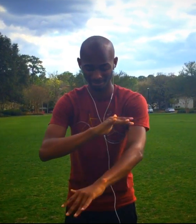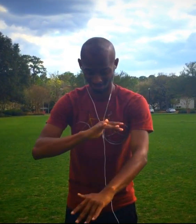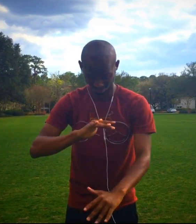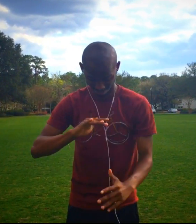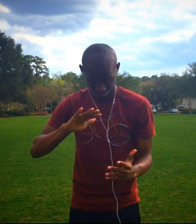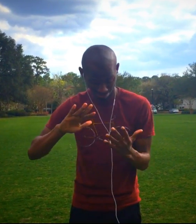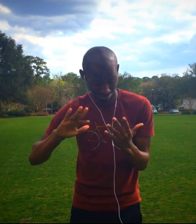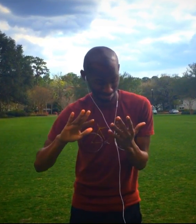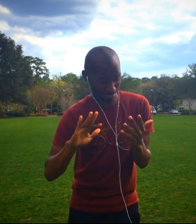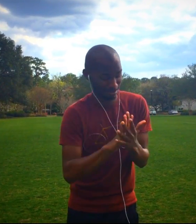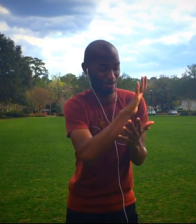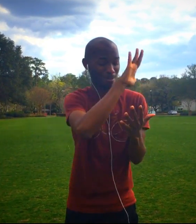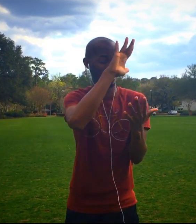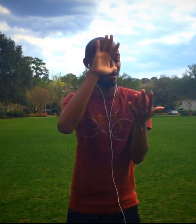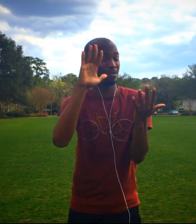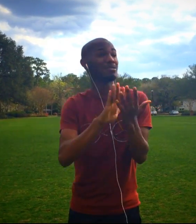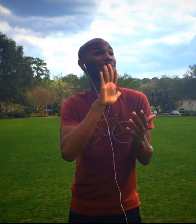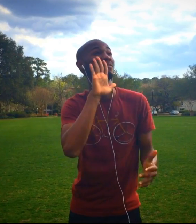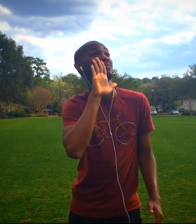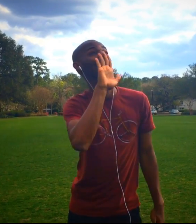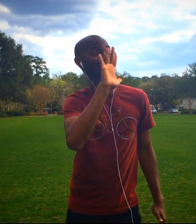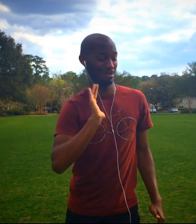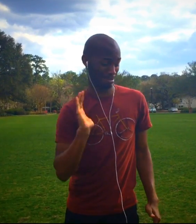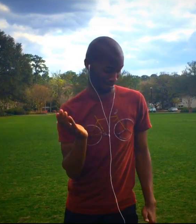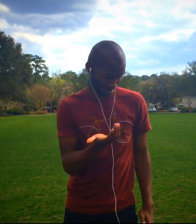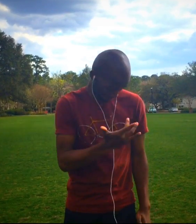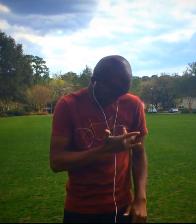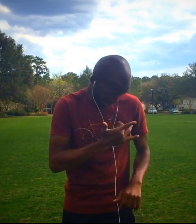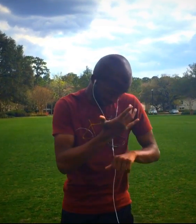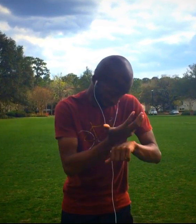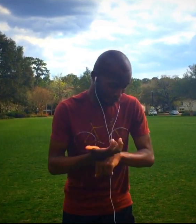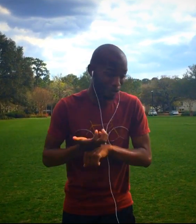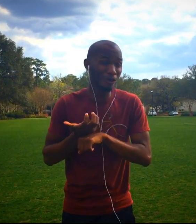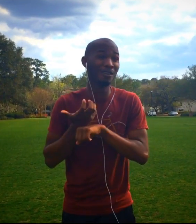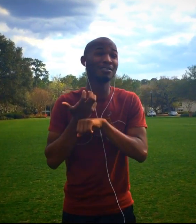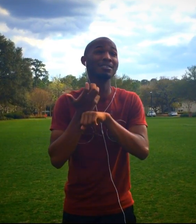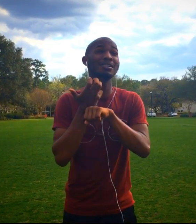Your glory, God, is what our hearts long for.